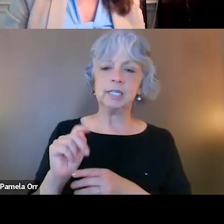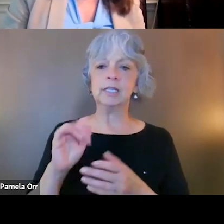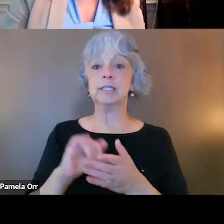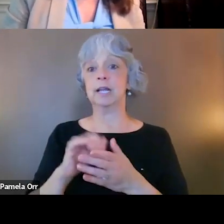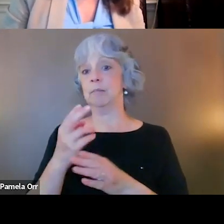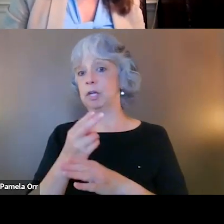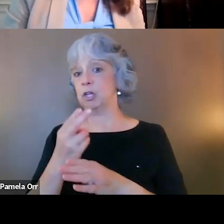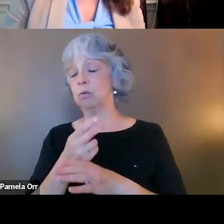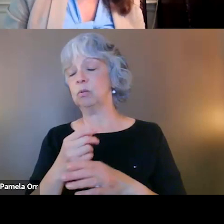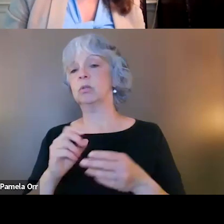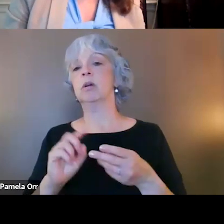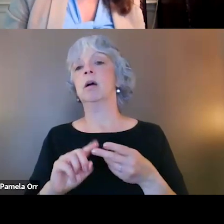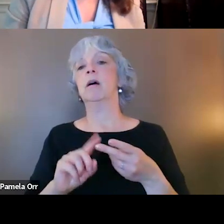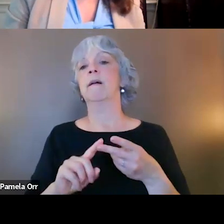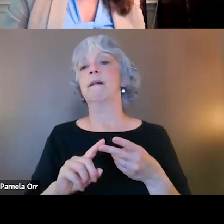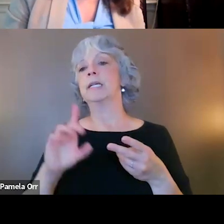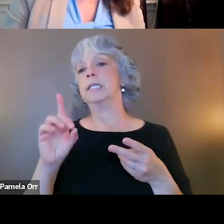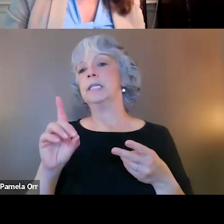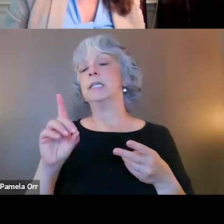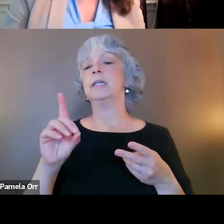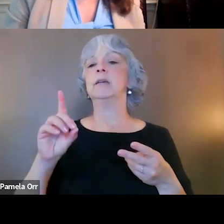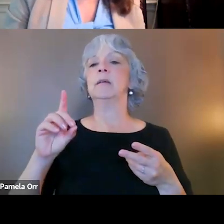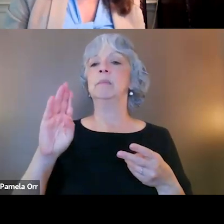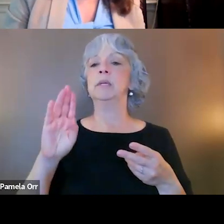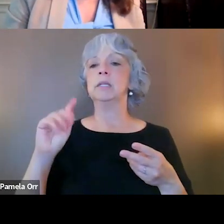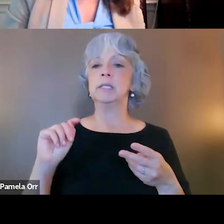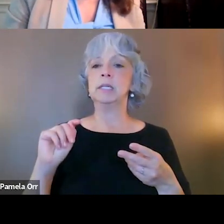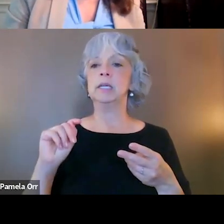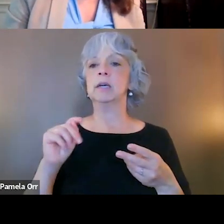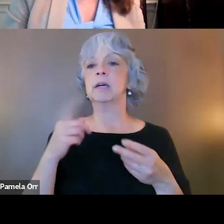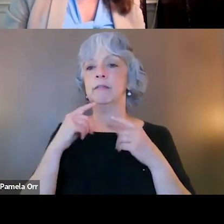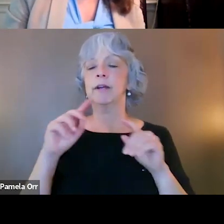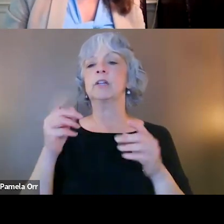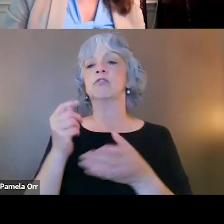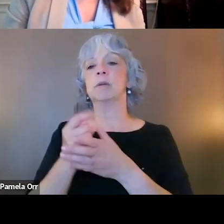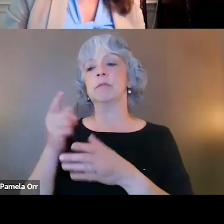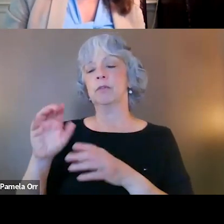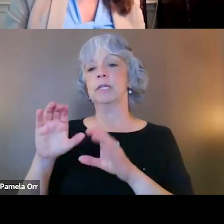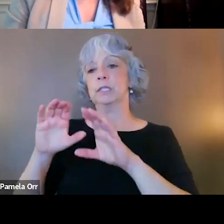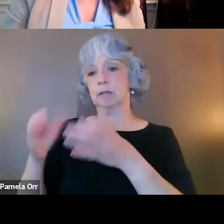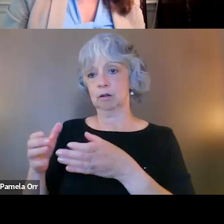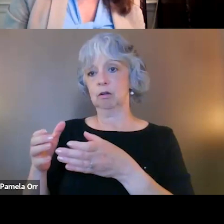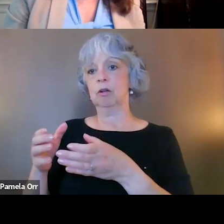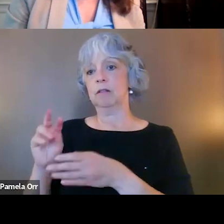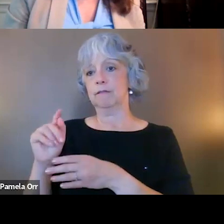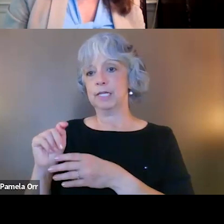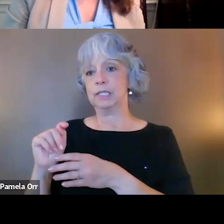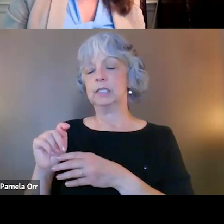as well as is DBT an effective treatment for this population? And so we know that those are some